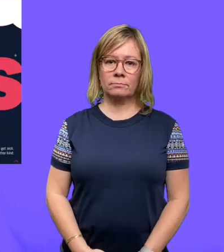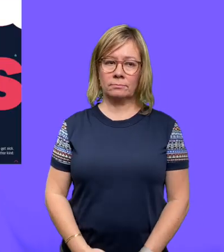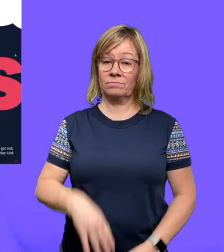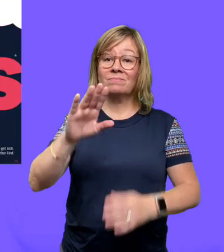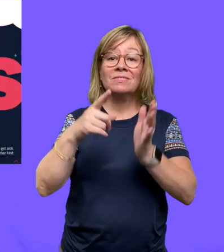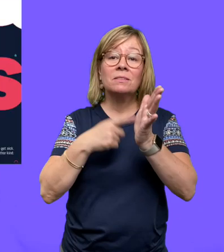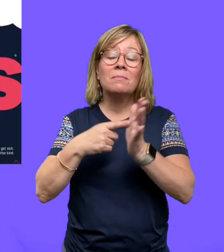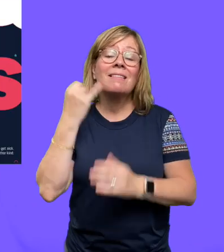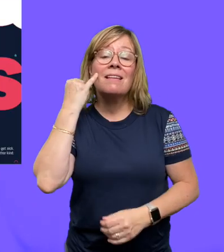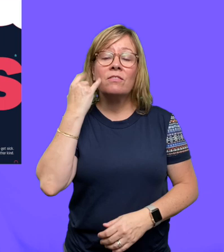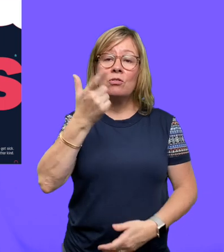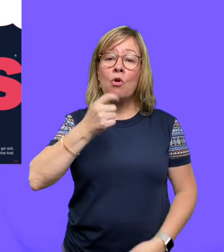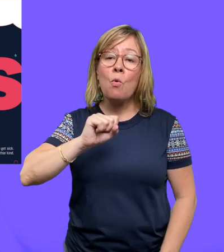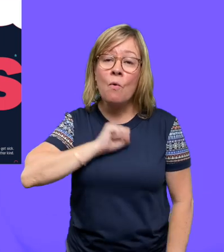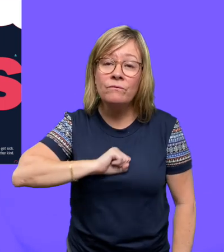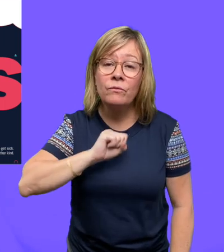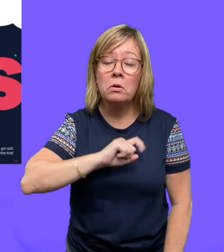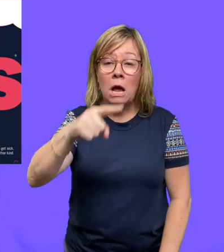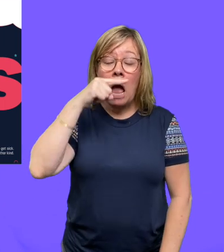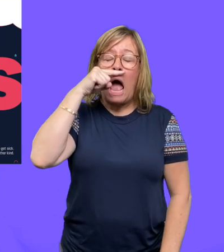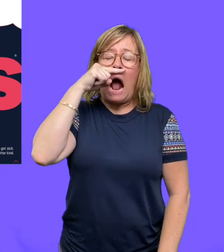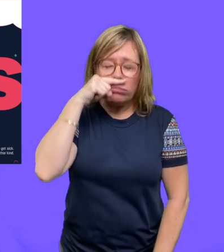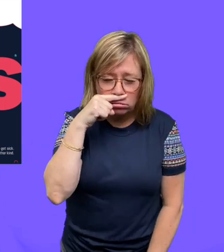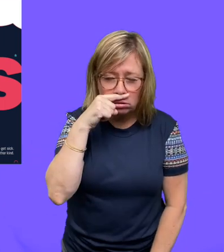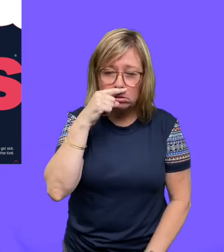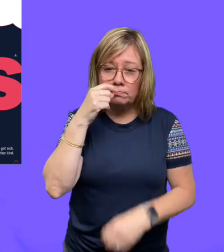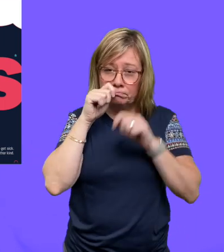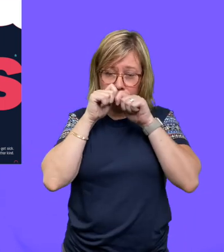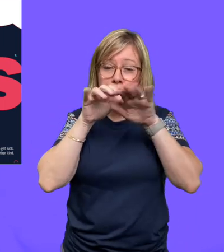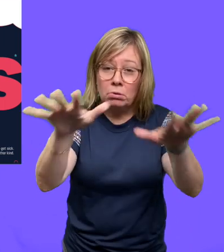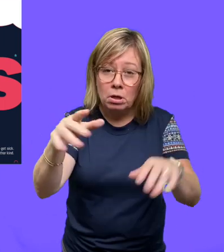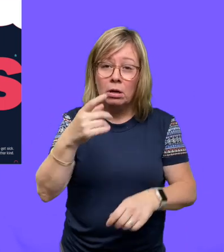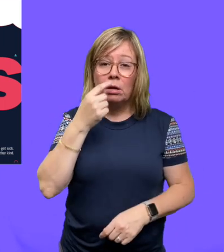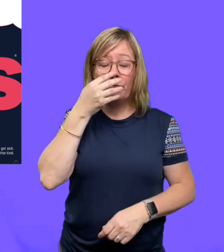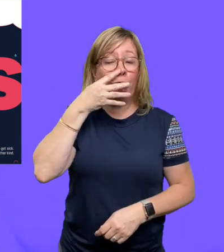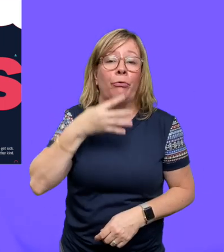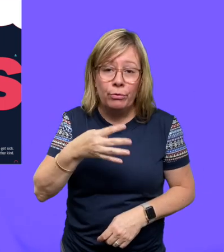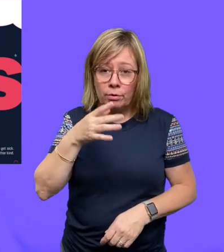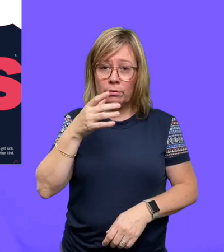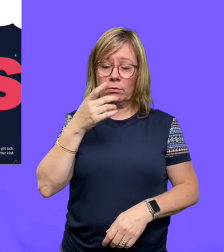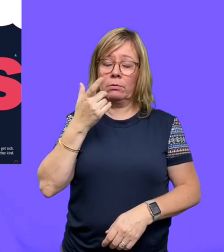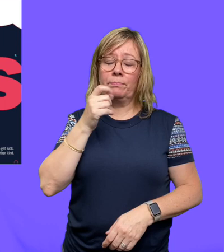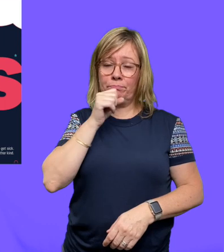When someone coughs or sneezes and snot spit flies out of their nose it's like